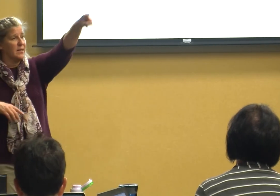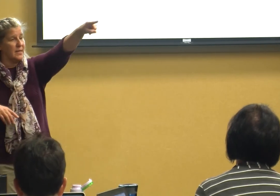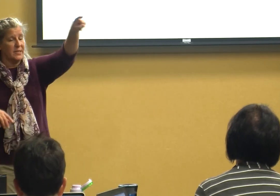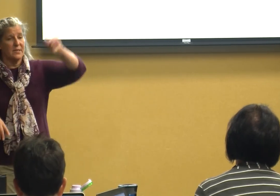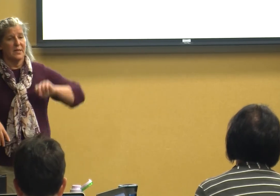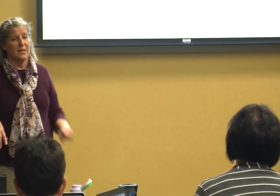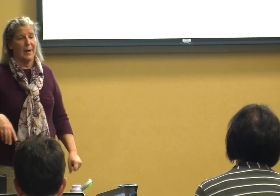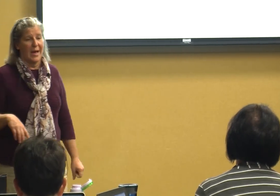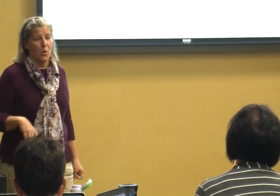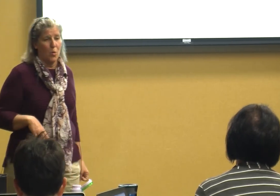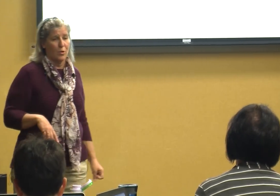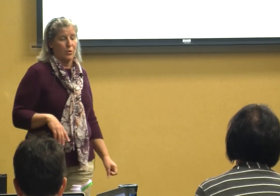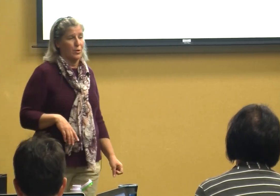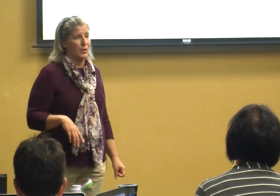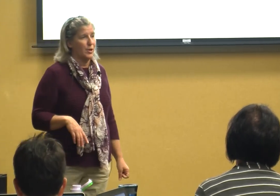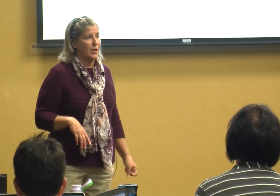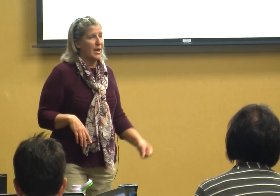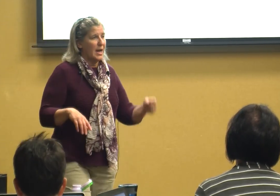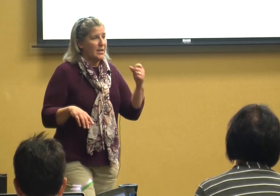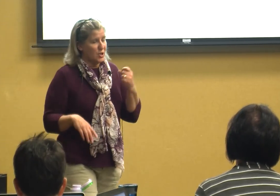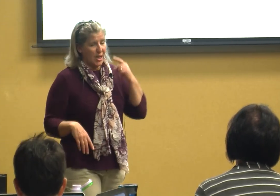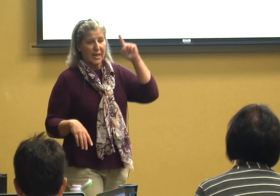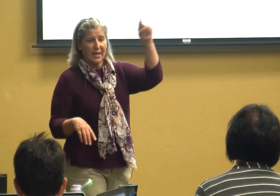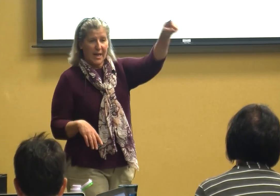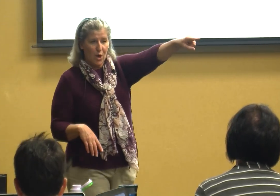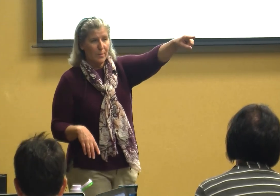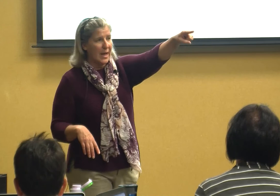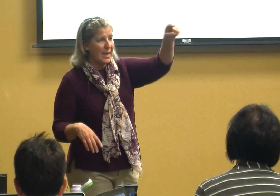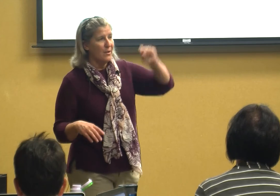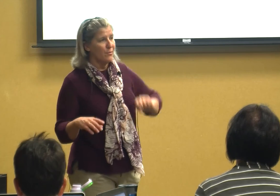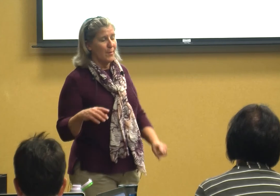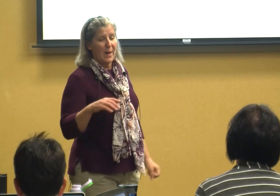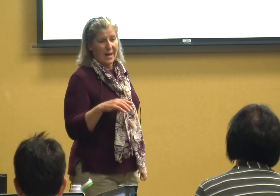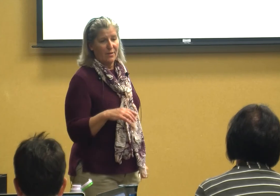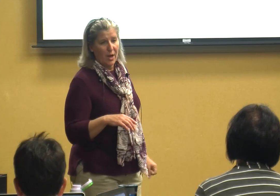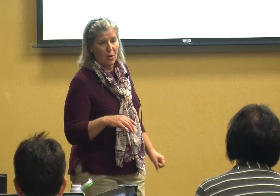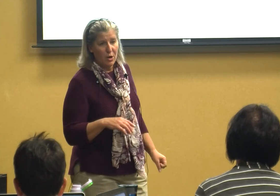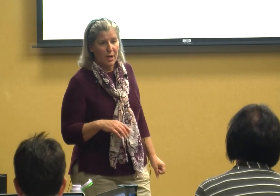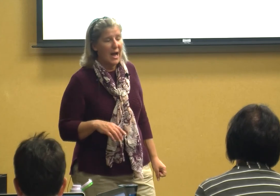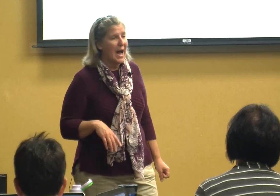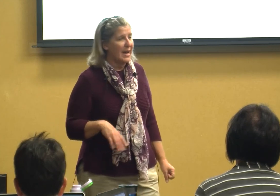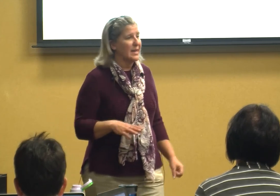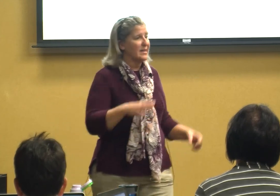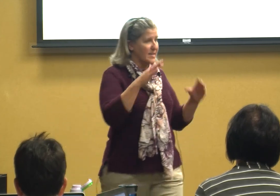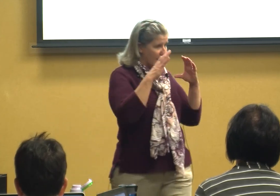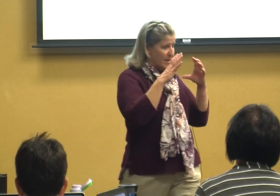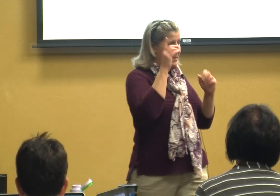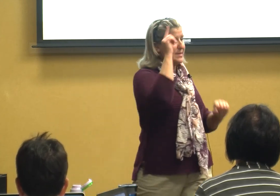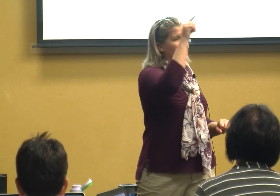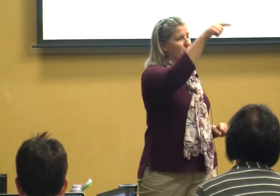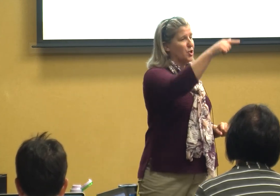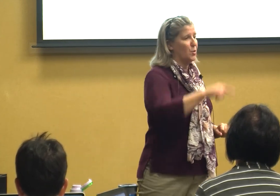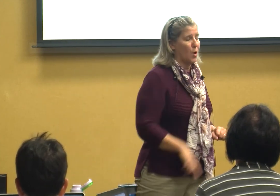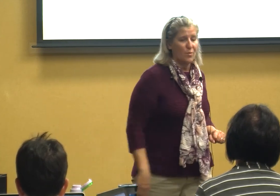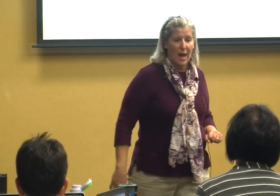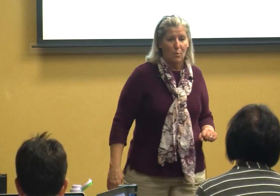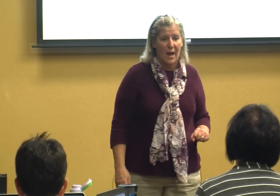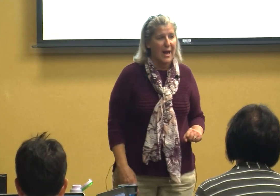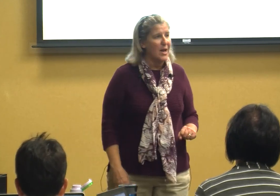Lisa's in the back corner she can hear me from back there I can send a message to her that way or